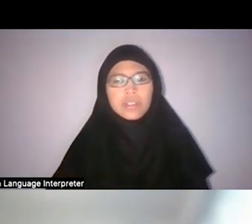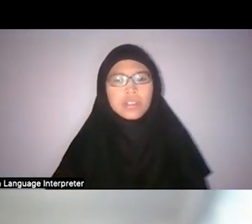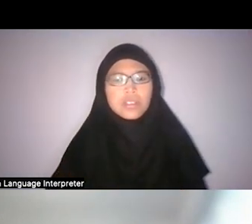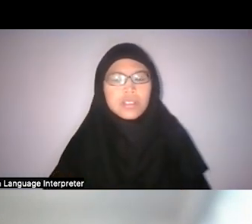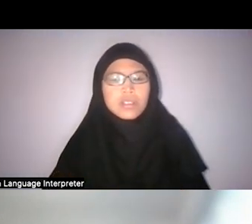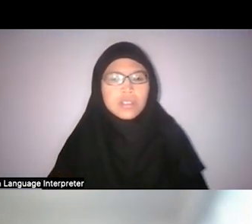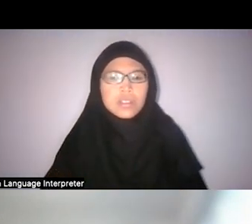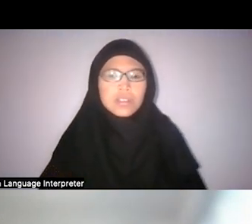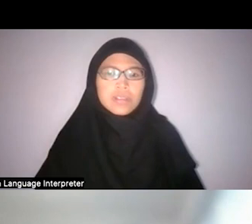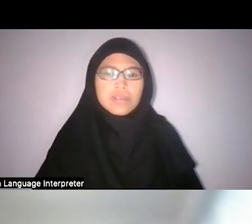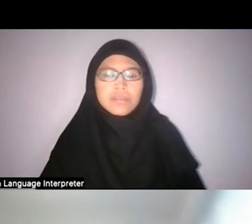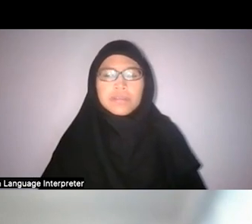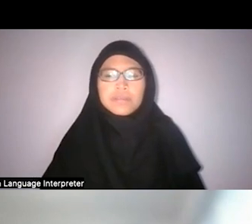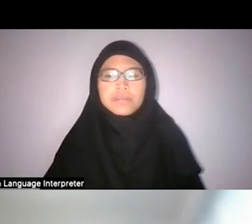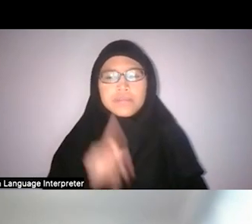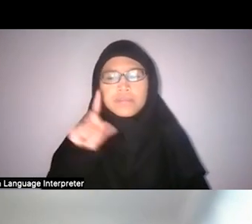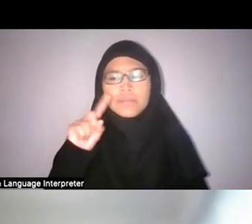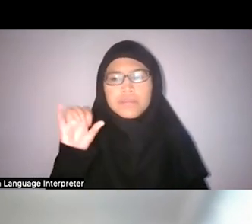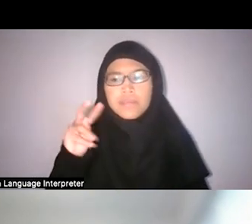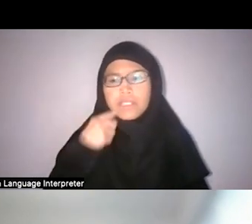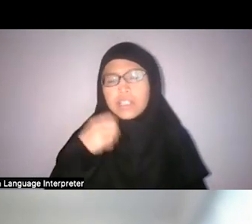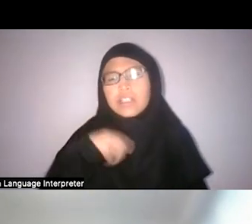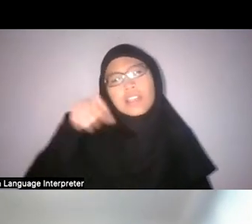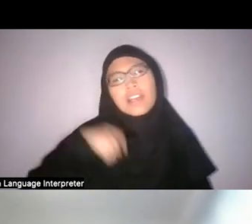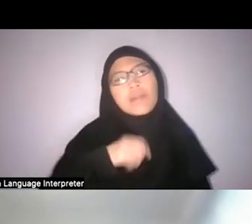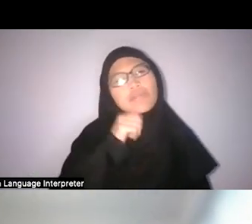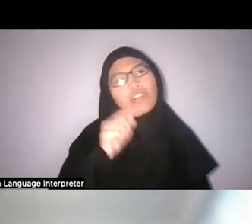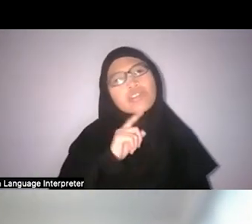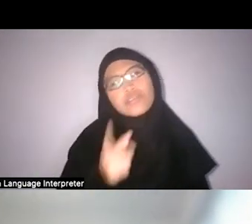Zining: Yeah, I’m not completely sure as well,